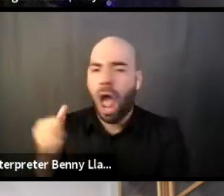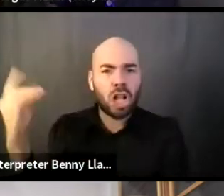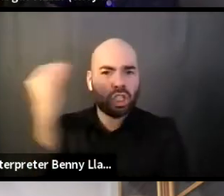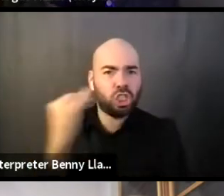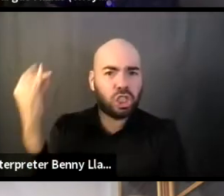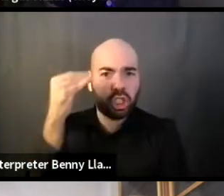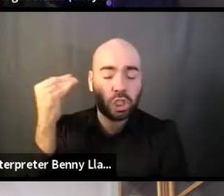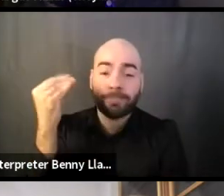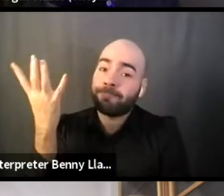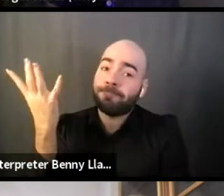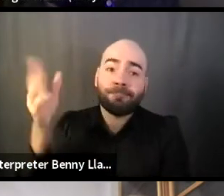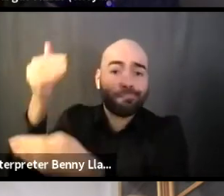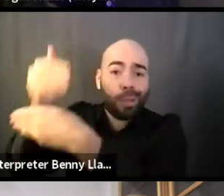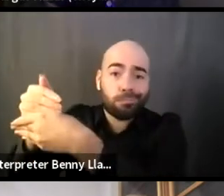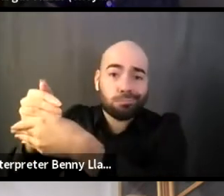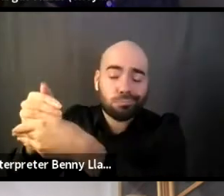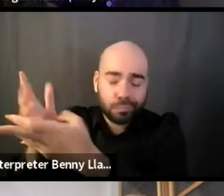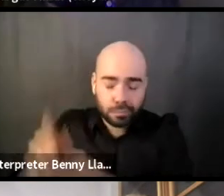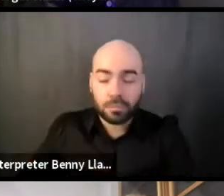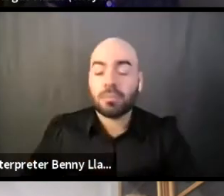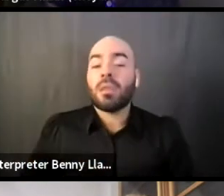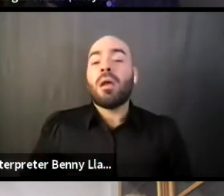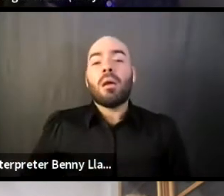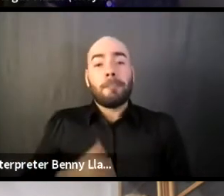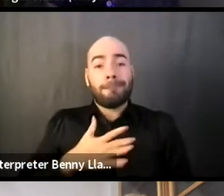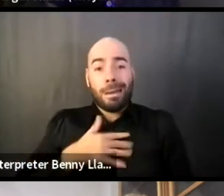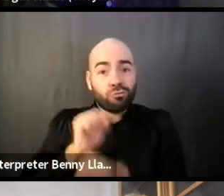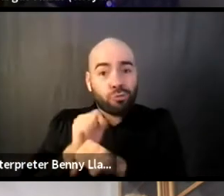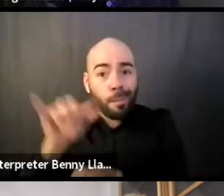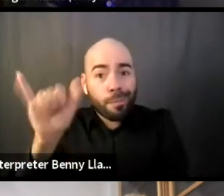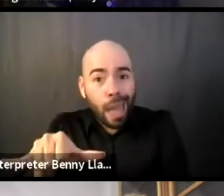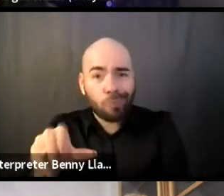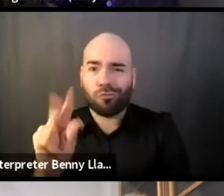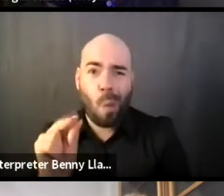It is not, but I'm going to speak my truth in whatever space I'm in,